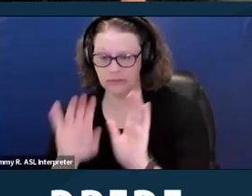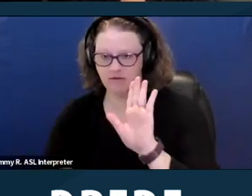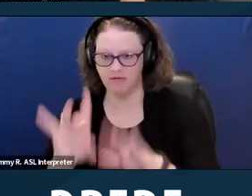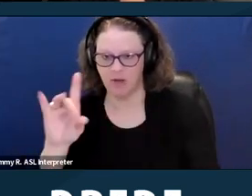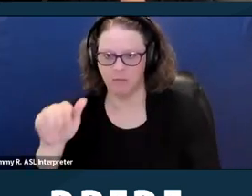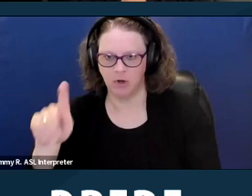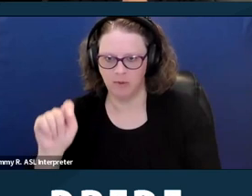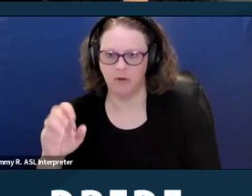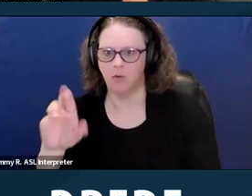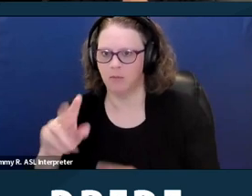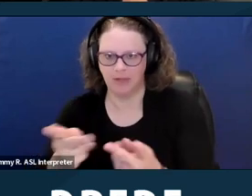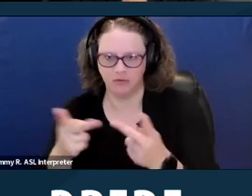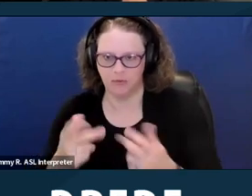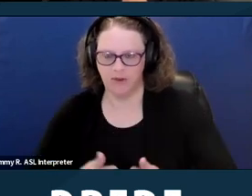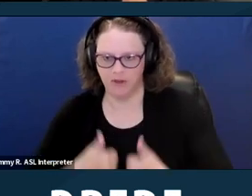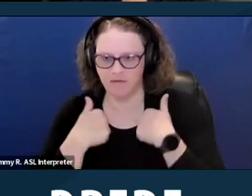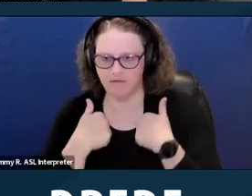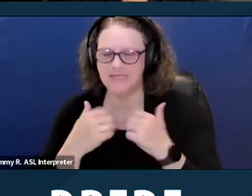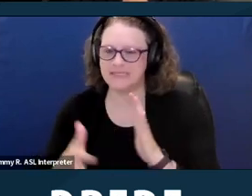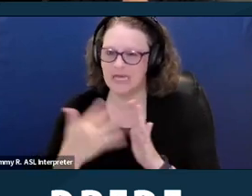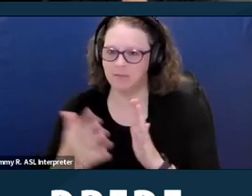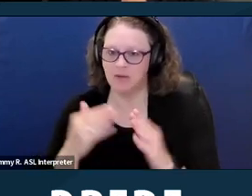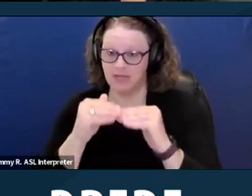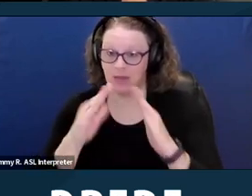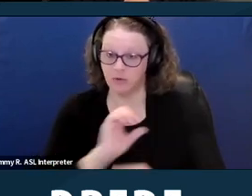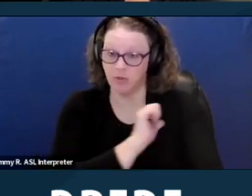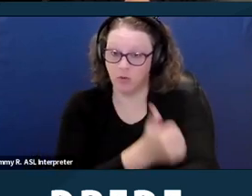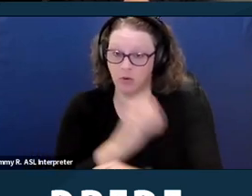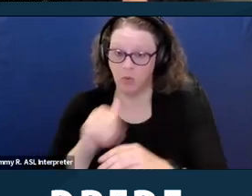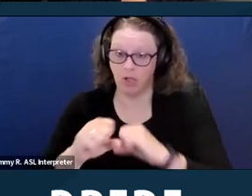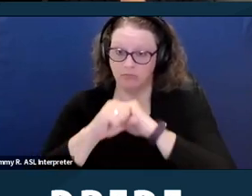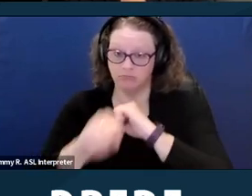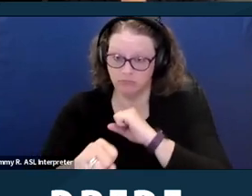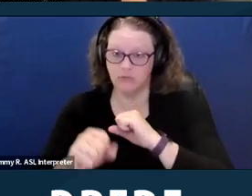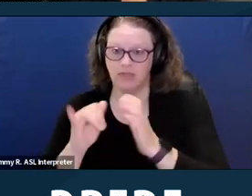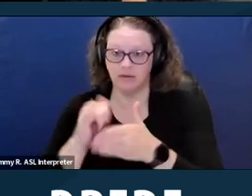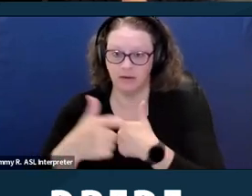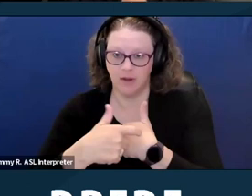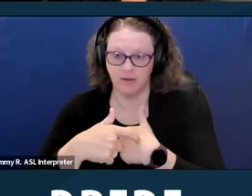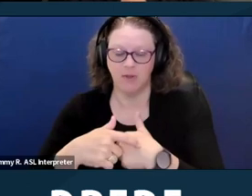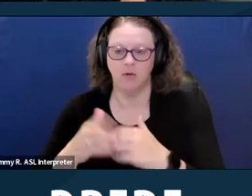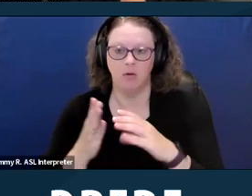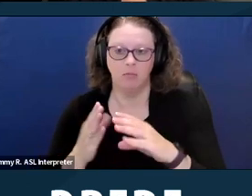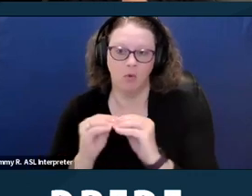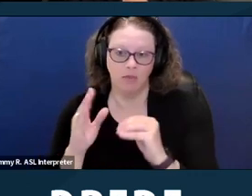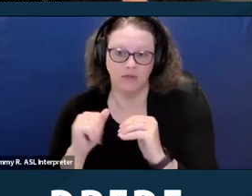authority, but that's not always going to be available. So if discrimination is widespread and persistent